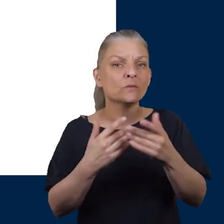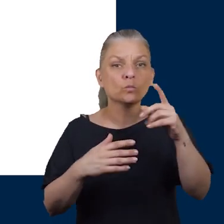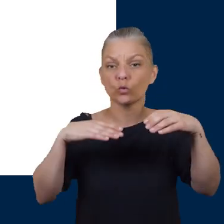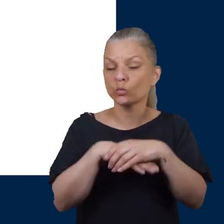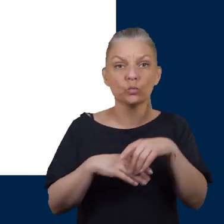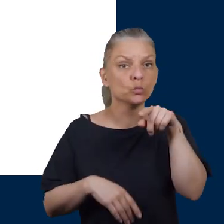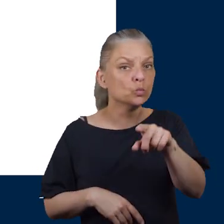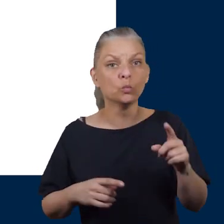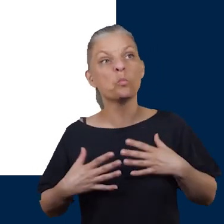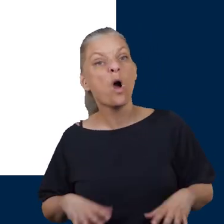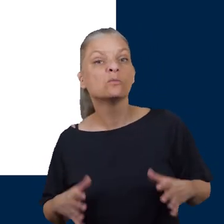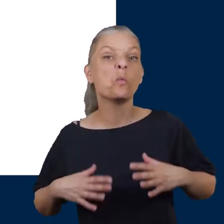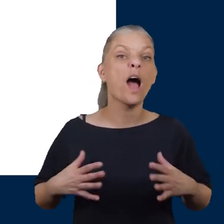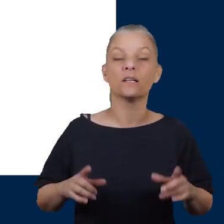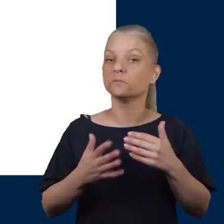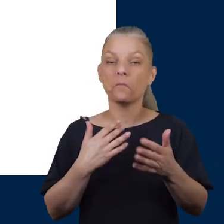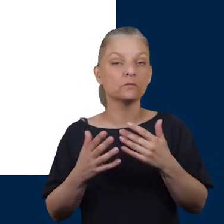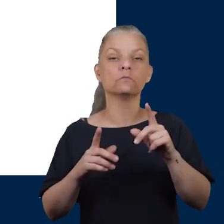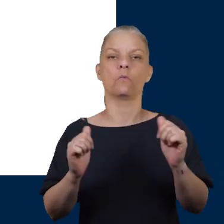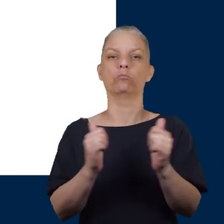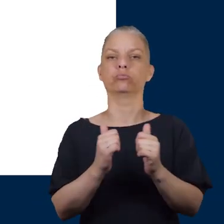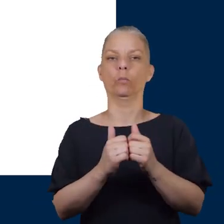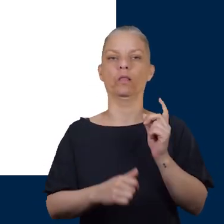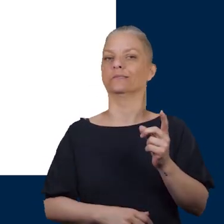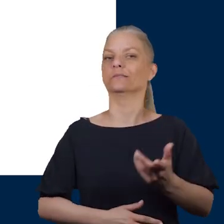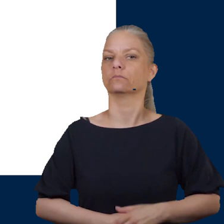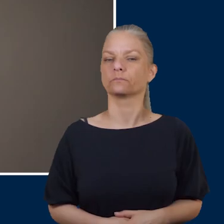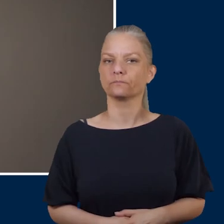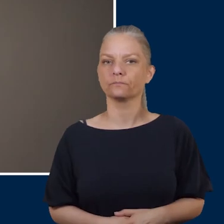matter what shoes you wear as long as they're appropriate. The other thing to think about